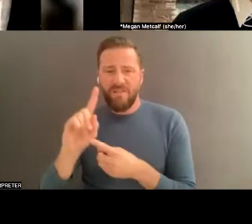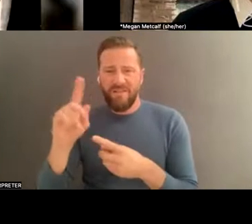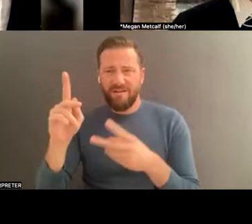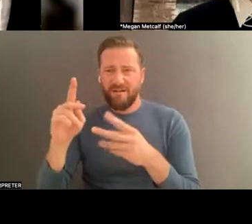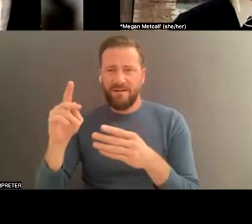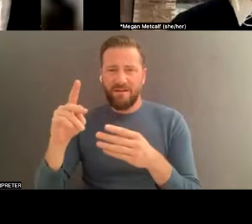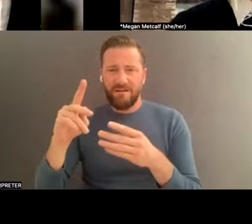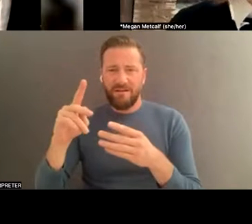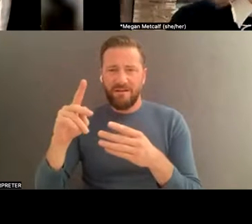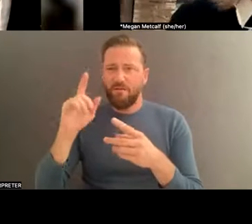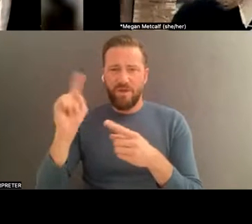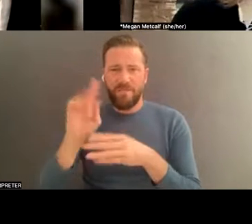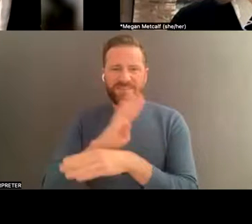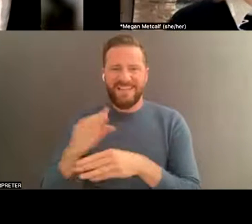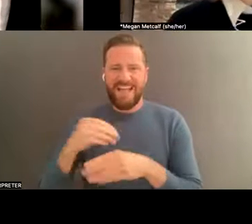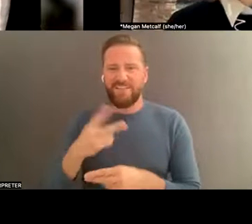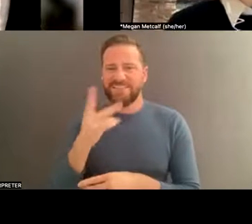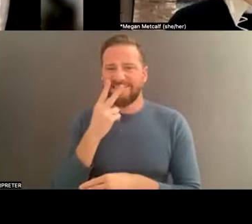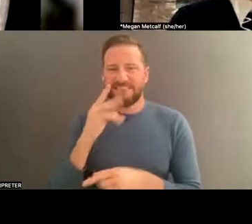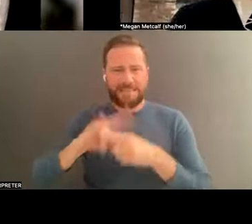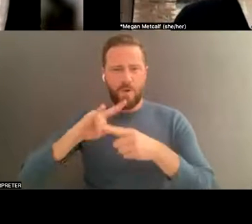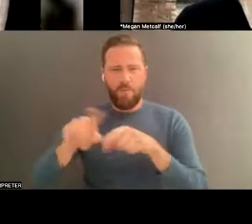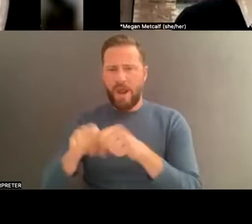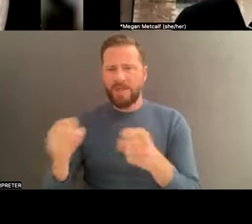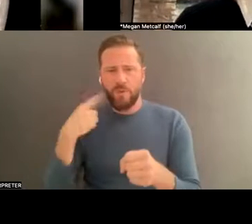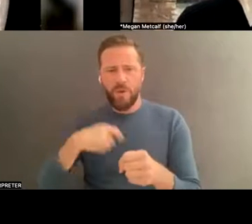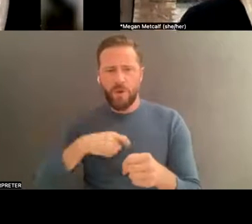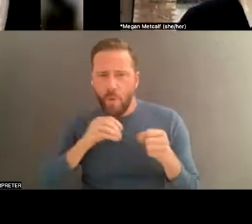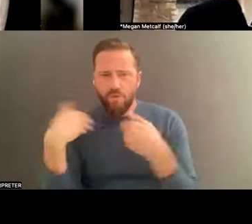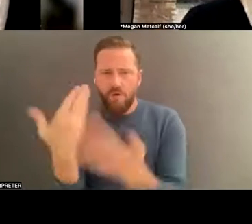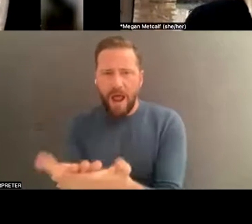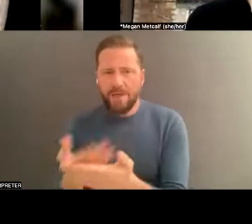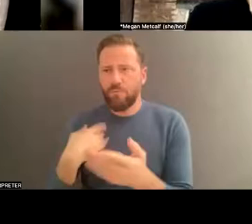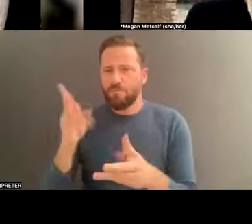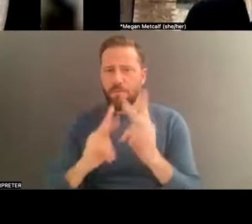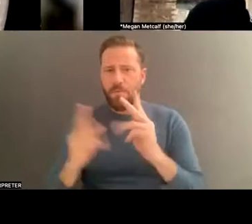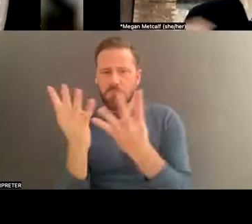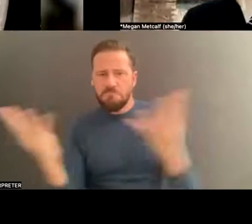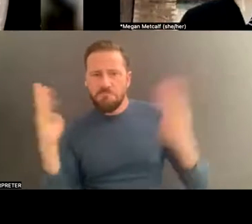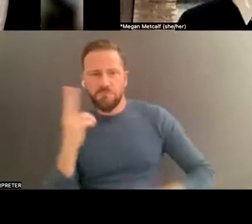Megan Metcalf: Mark, are you talking -- you're talking about being on the street is